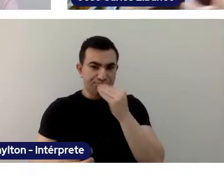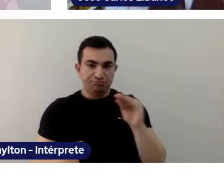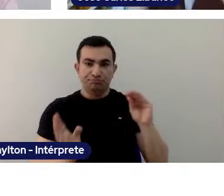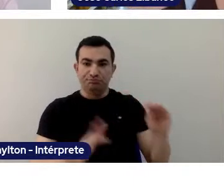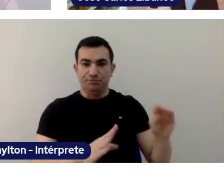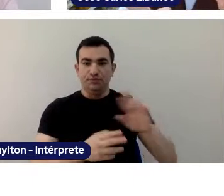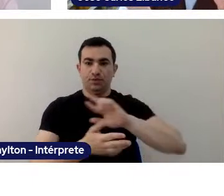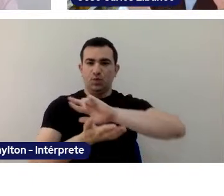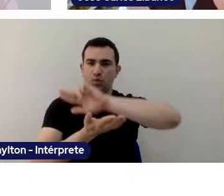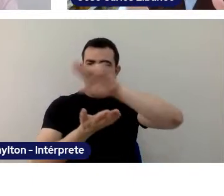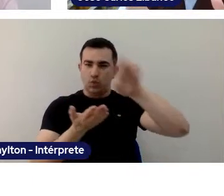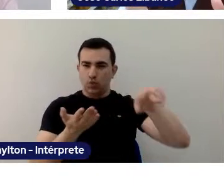What about inequality?